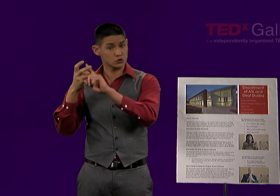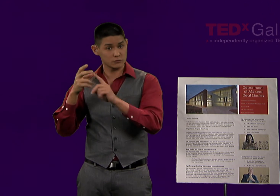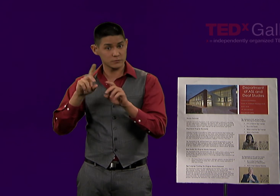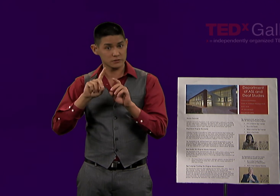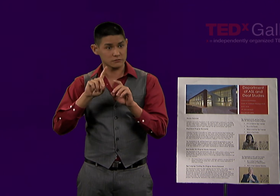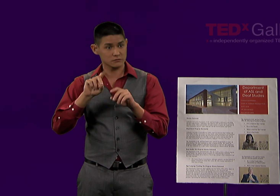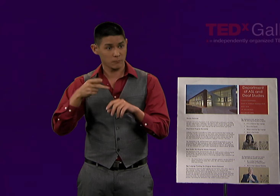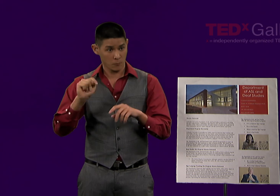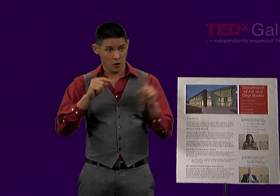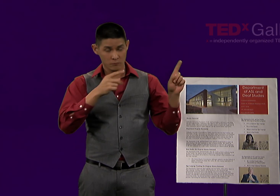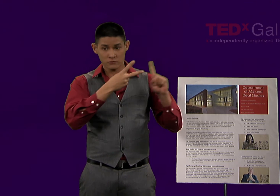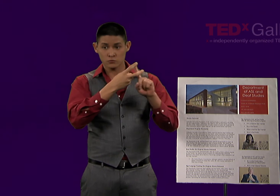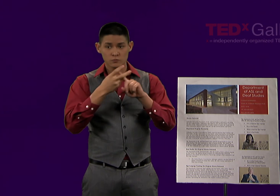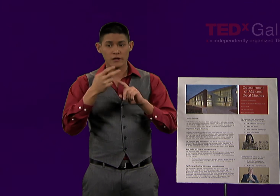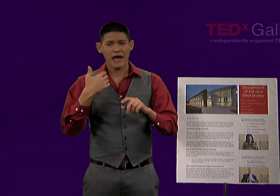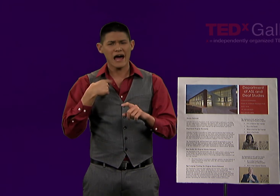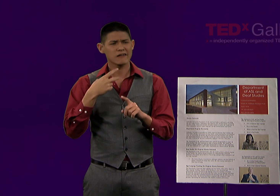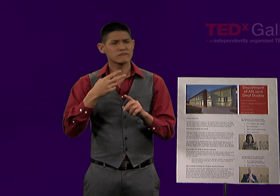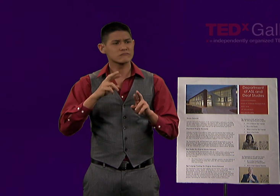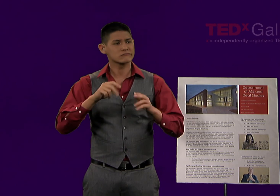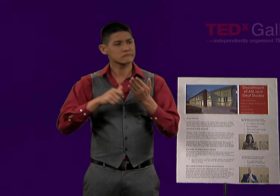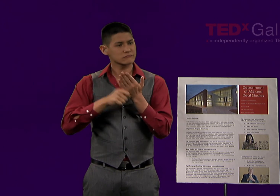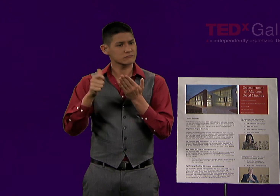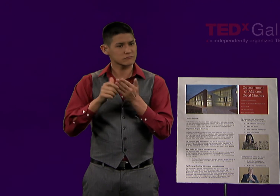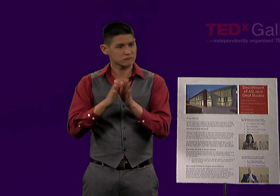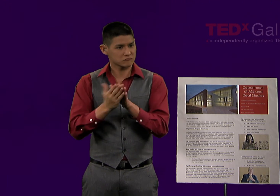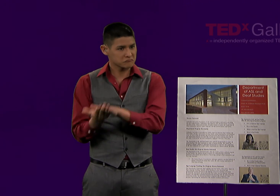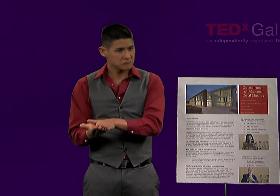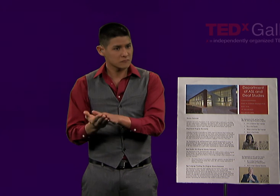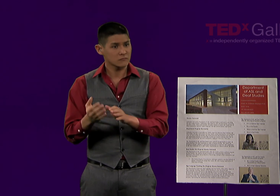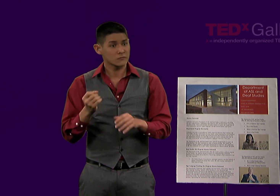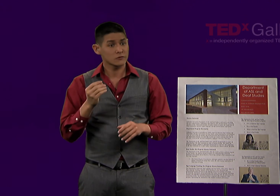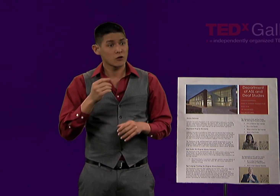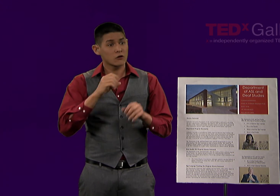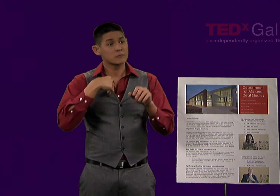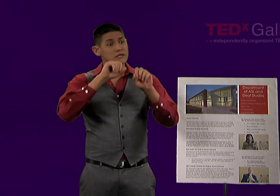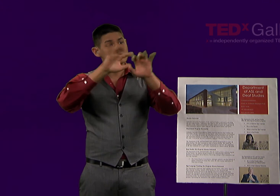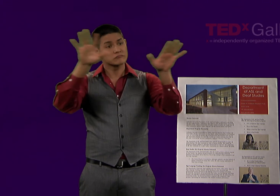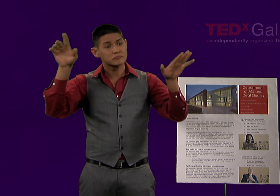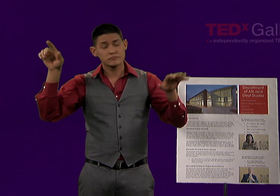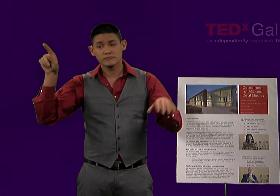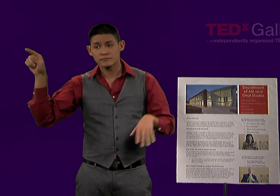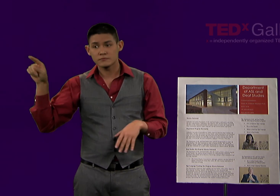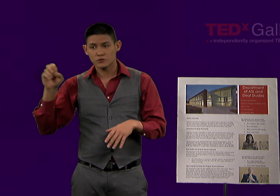which is much more visitor friendly and relatable being a human connection,